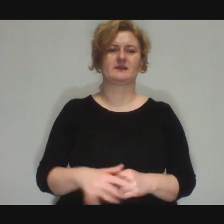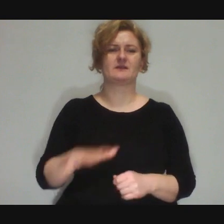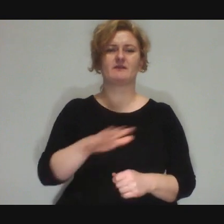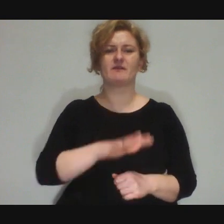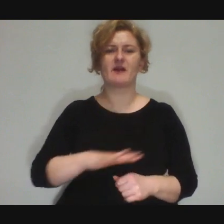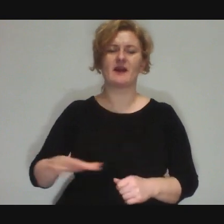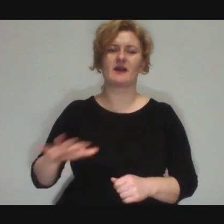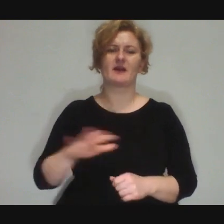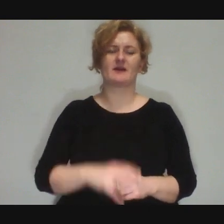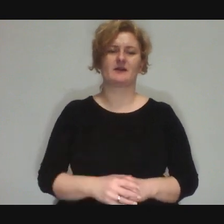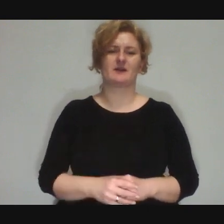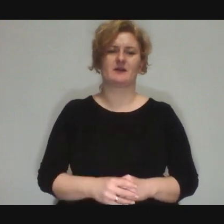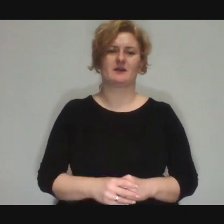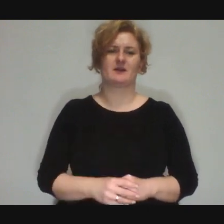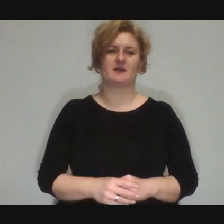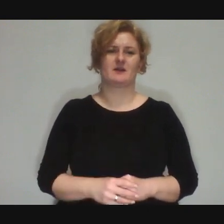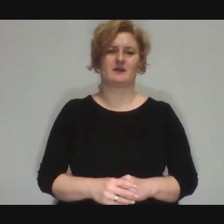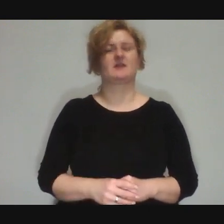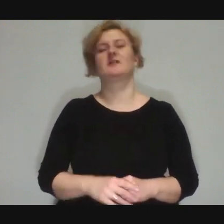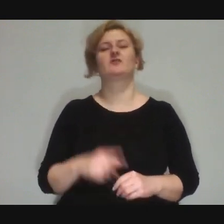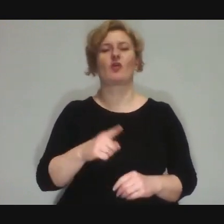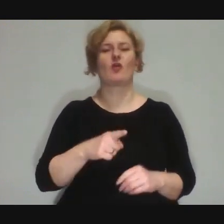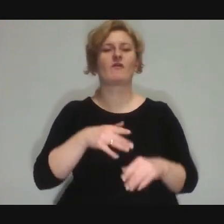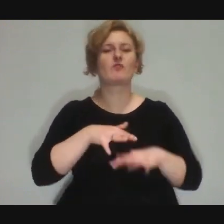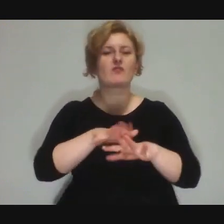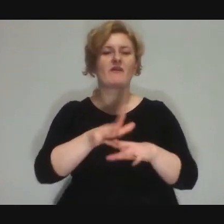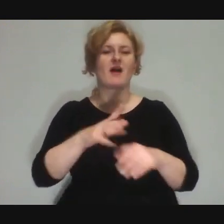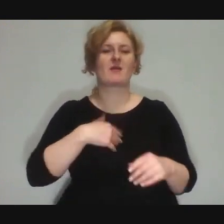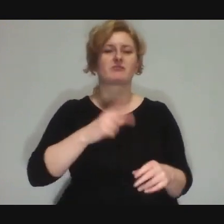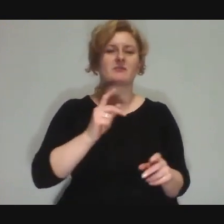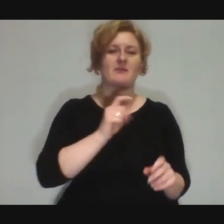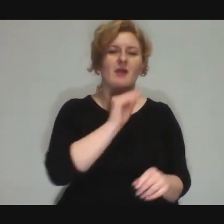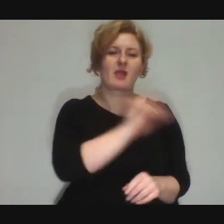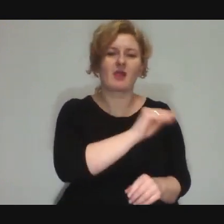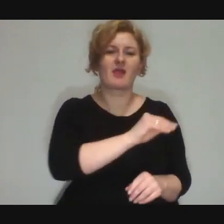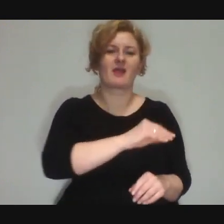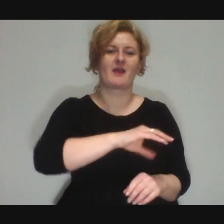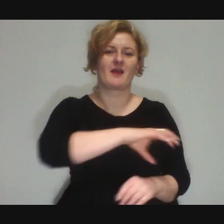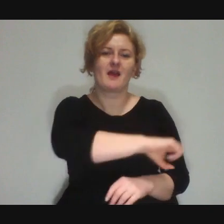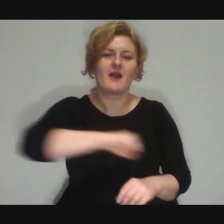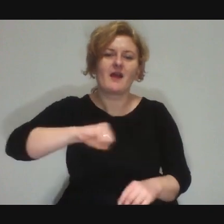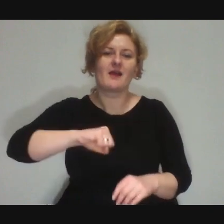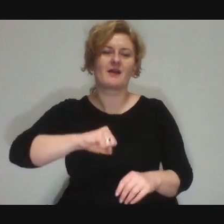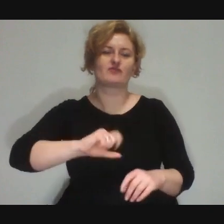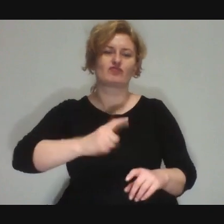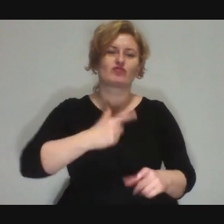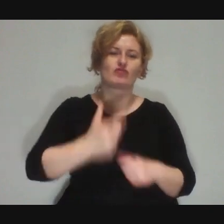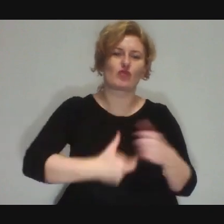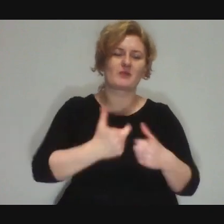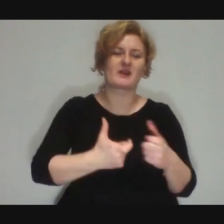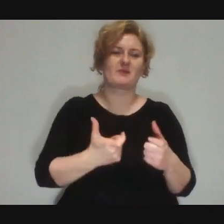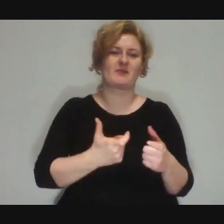where we physically influence the audience, e.g. we take them, we do something with them,